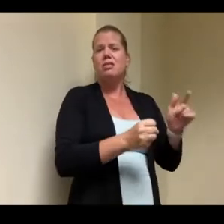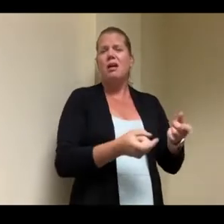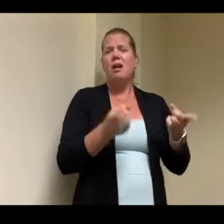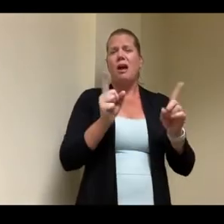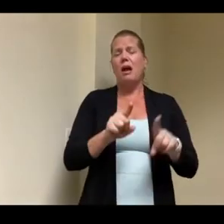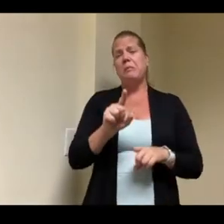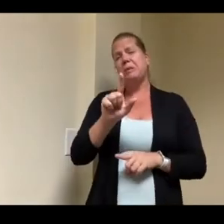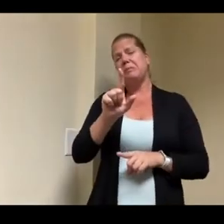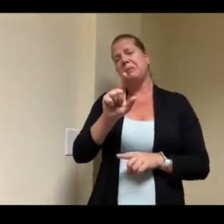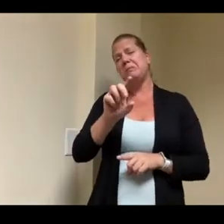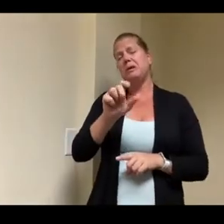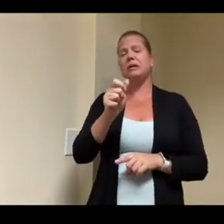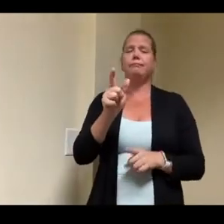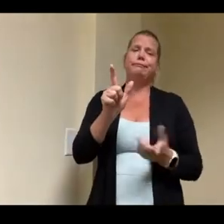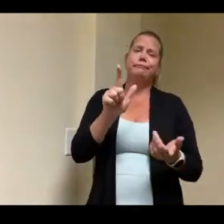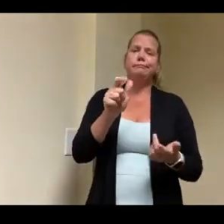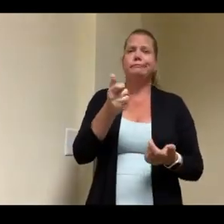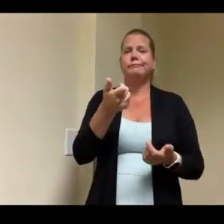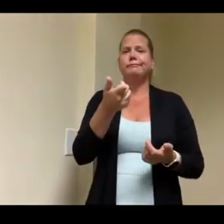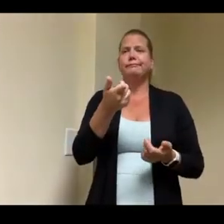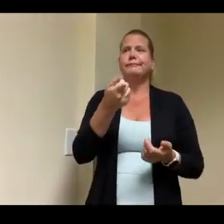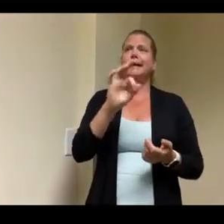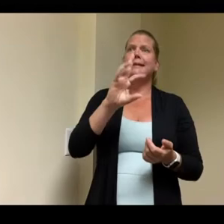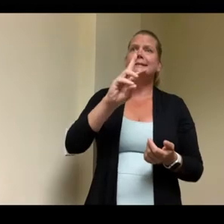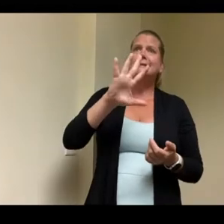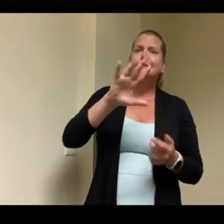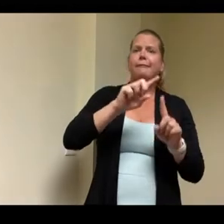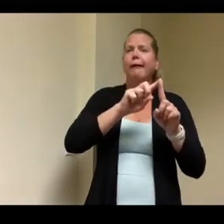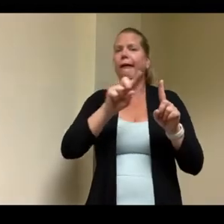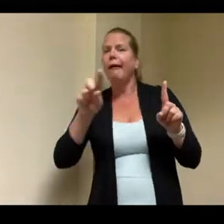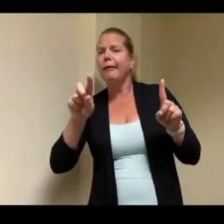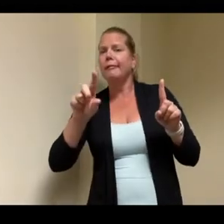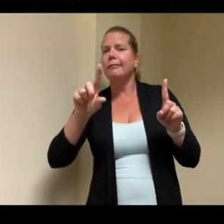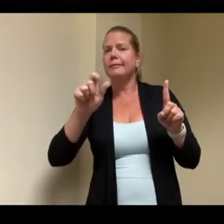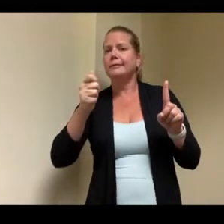and work inc was born in the mid-50s so we really were part of that whole